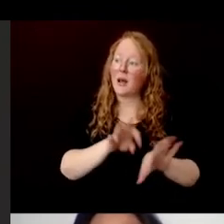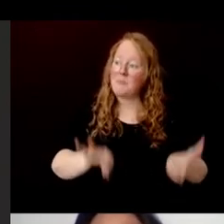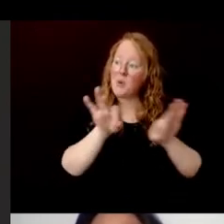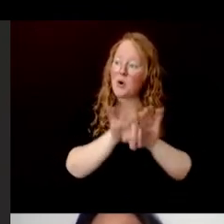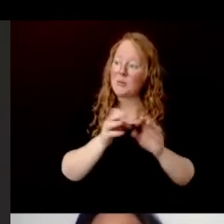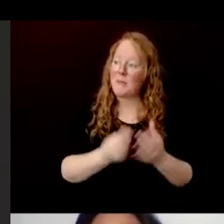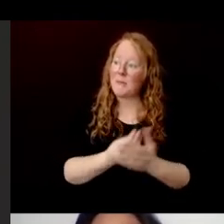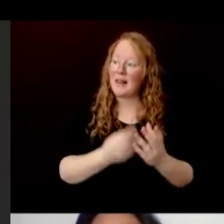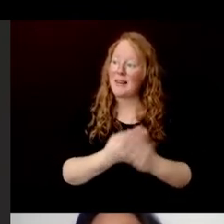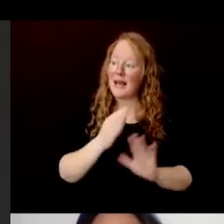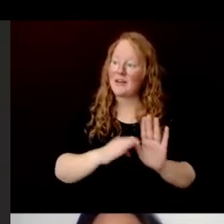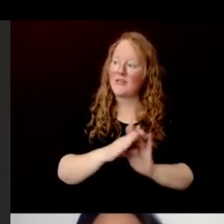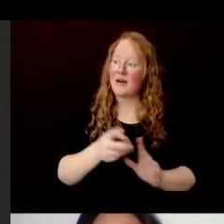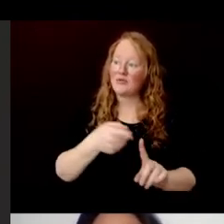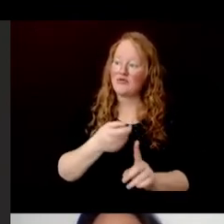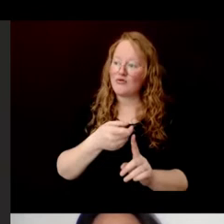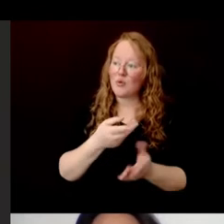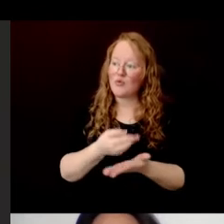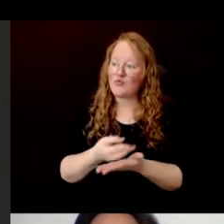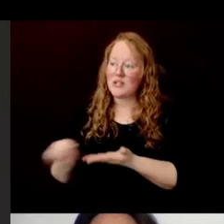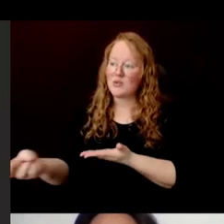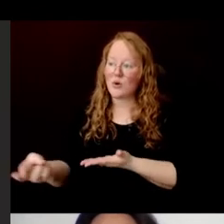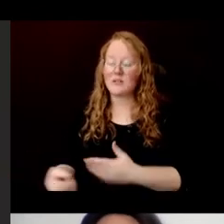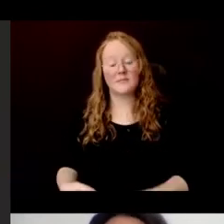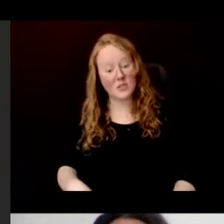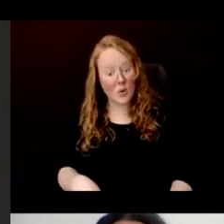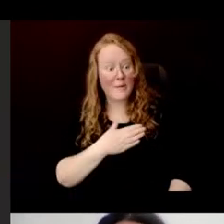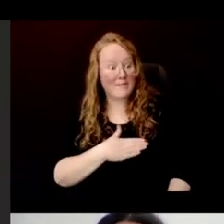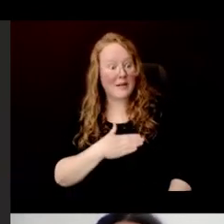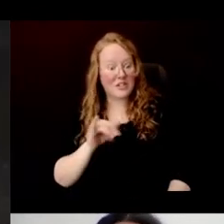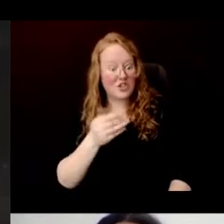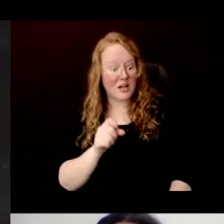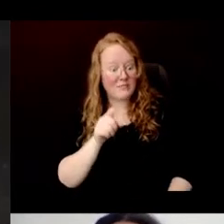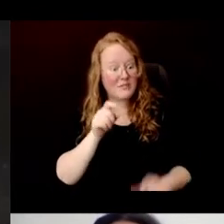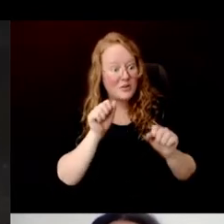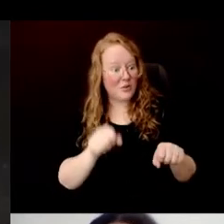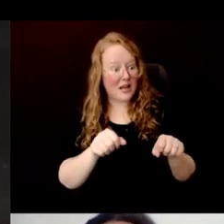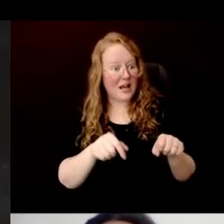And James, please feel free to go back to your previous slide that has your socials on it and stuff.